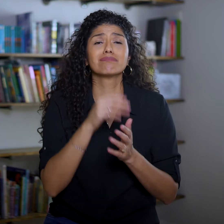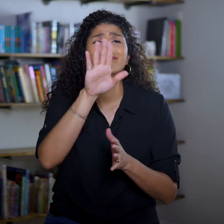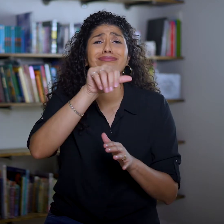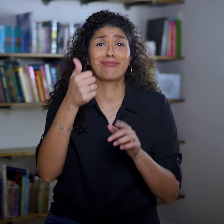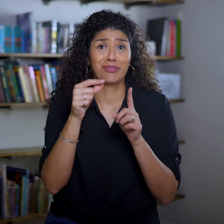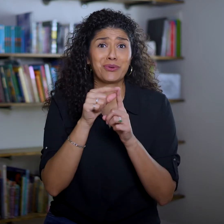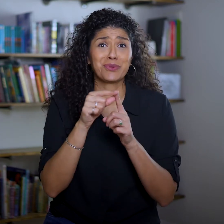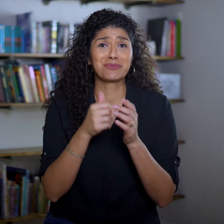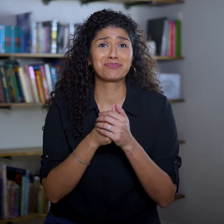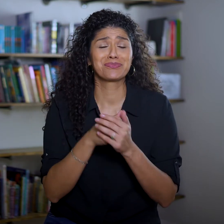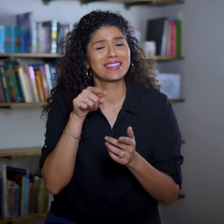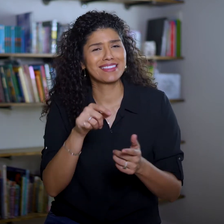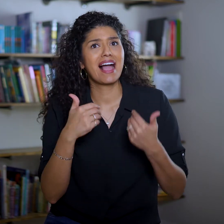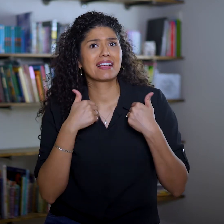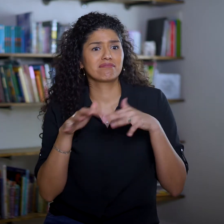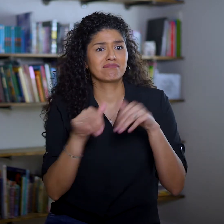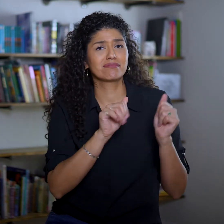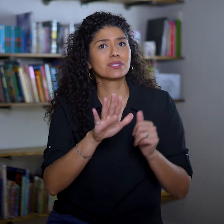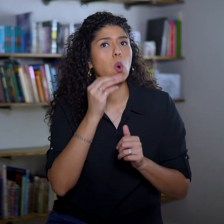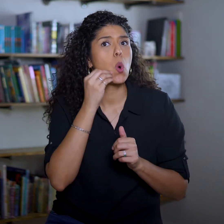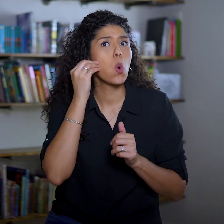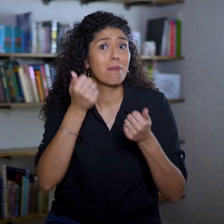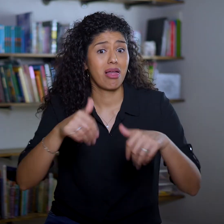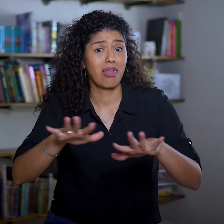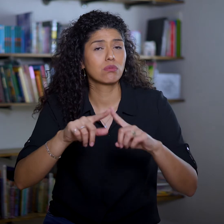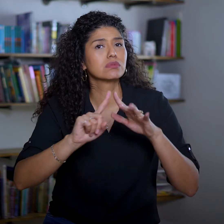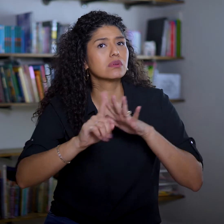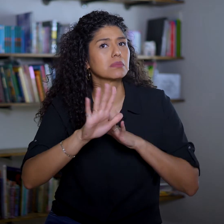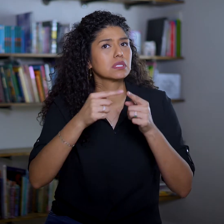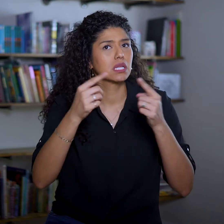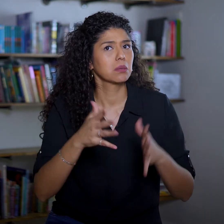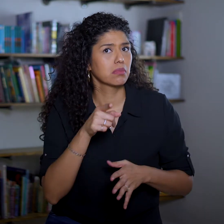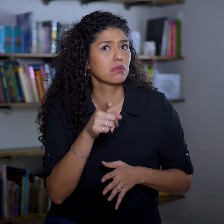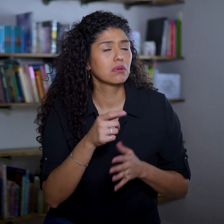David had fled his homeland to escape his enemy,